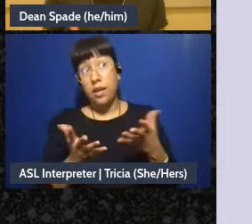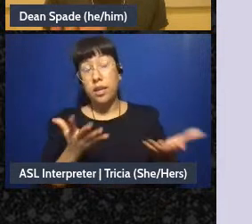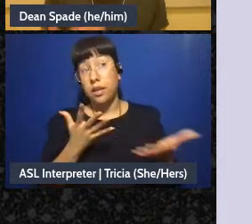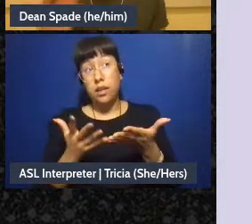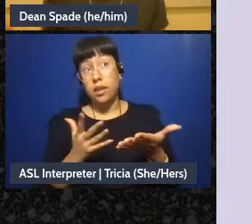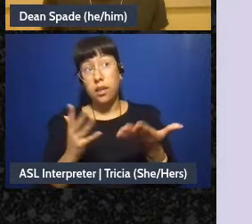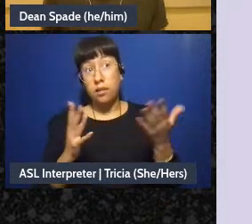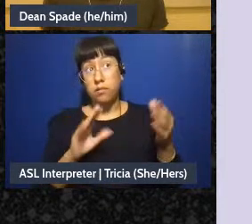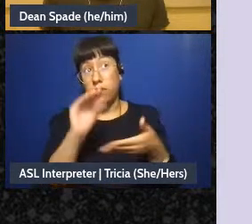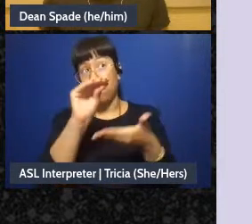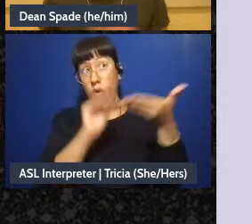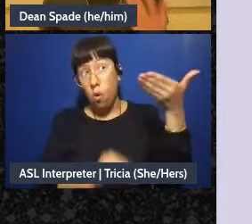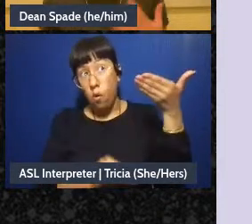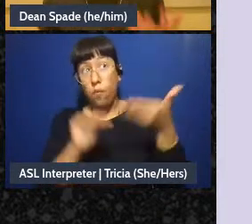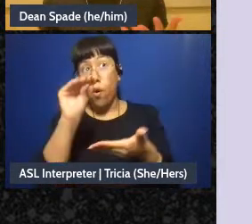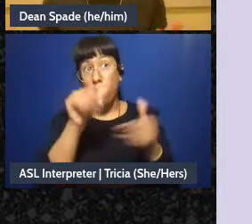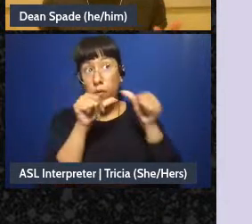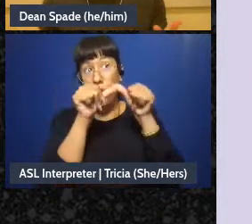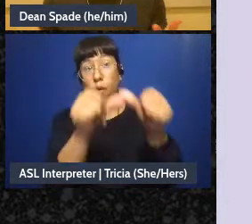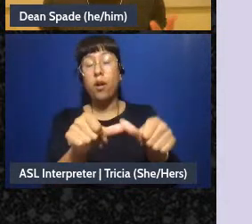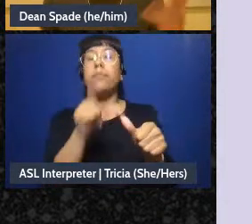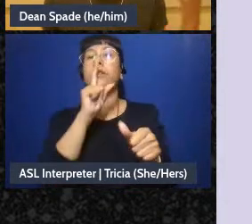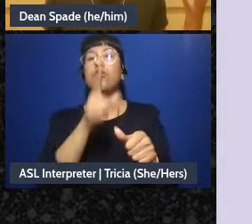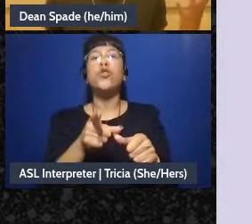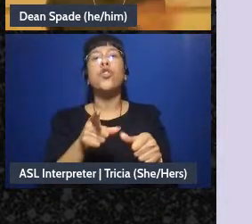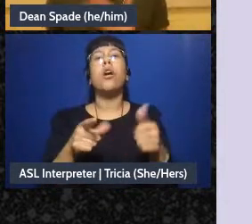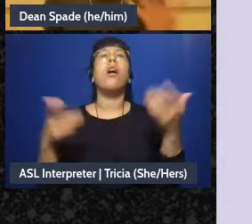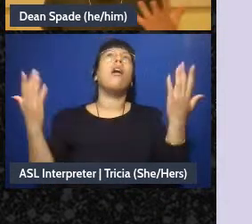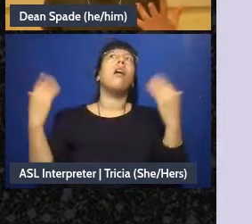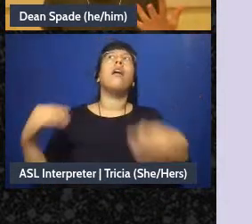Okay, then we can go forward” But making sure that people aren't like “oh my god I've been hijacked,